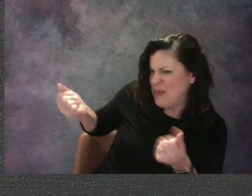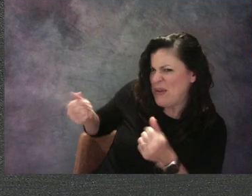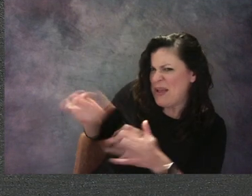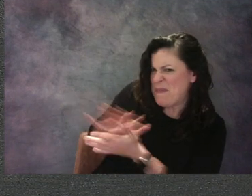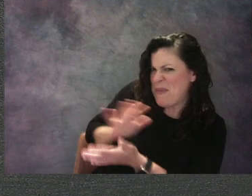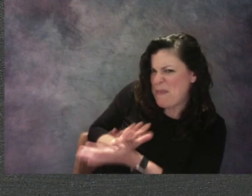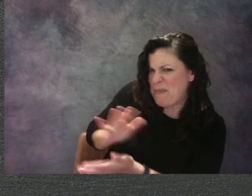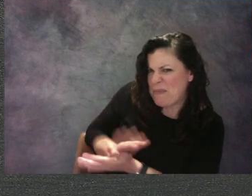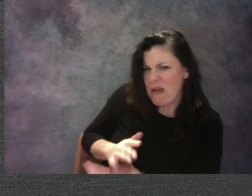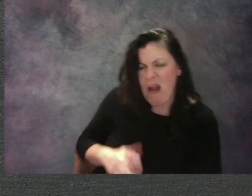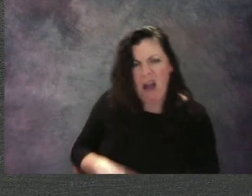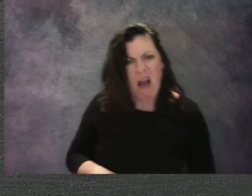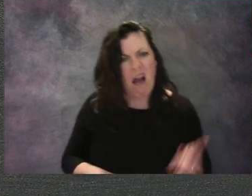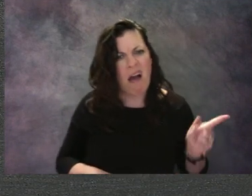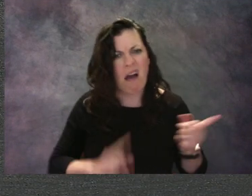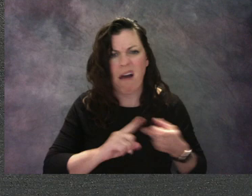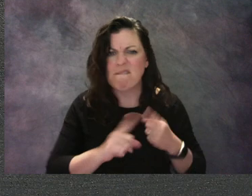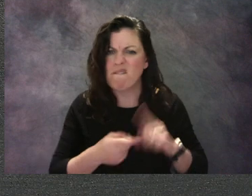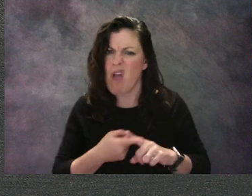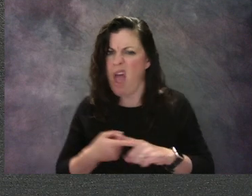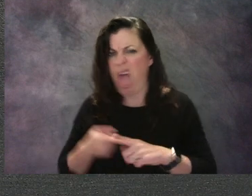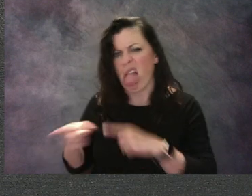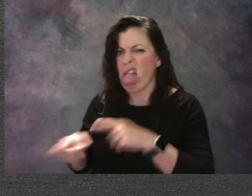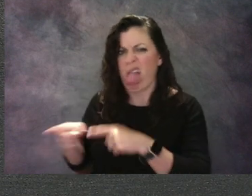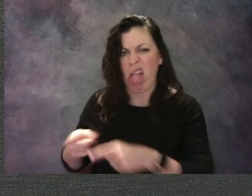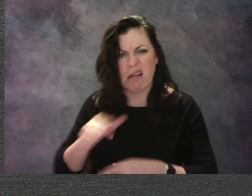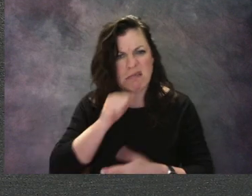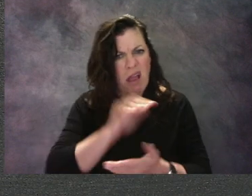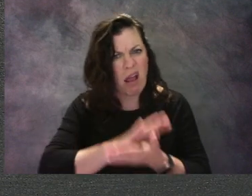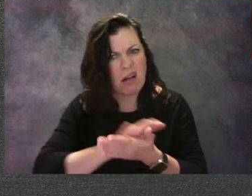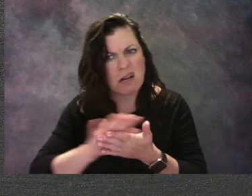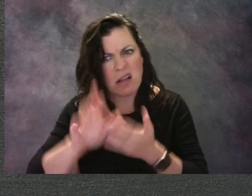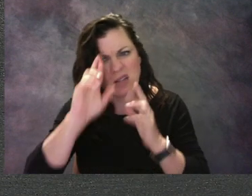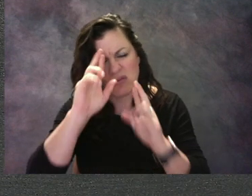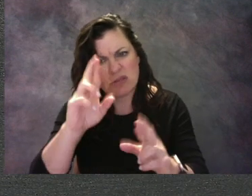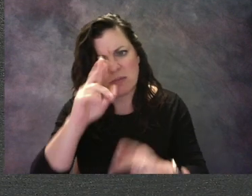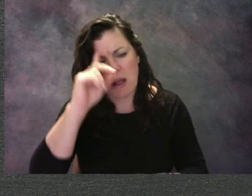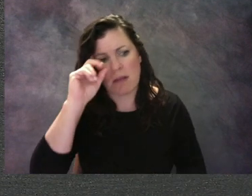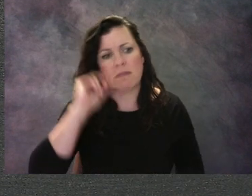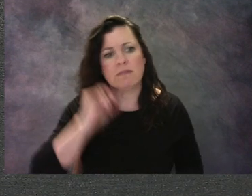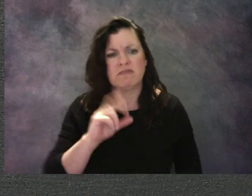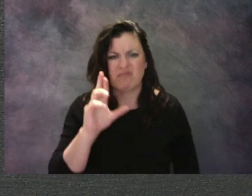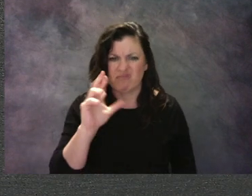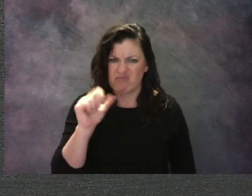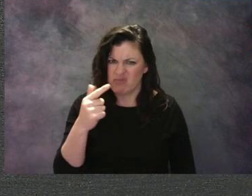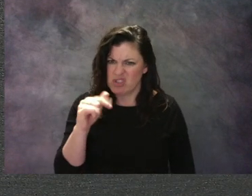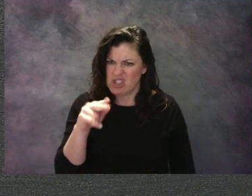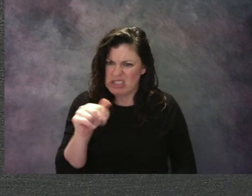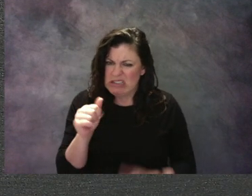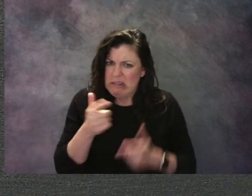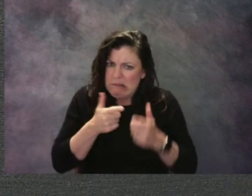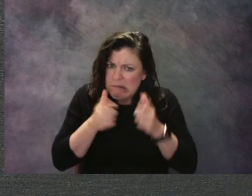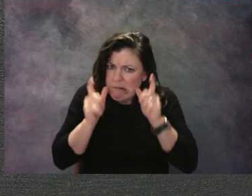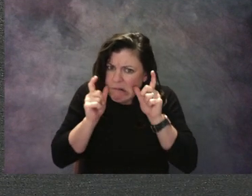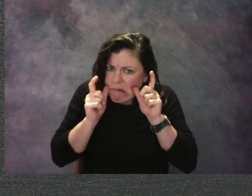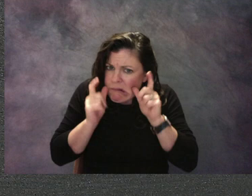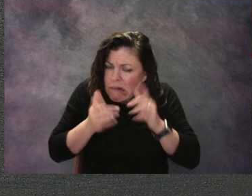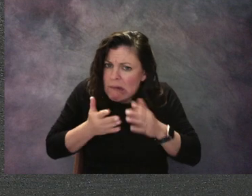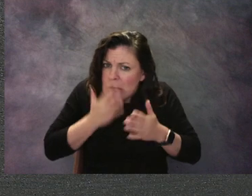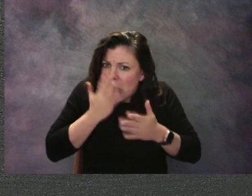that Josh said that, does it? Regina blushed. She hunched over her paper and lightly touched it with the tip of her crayon.